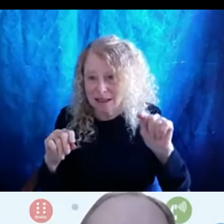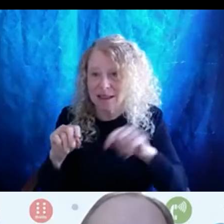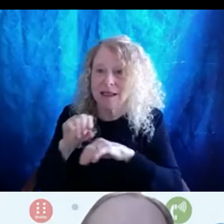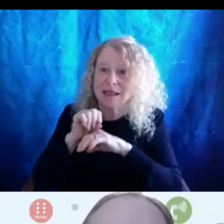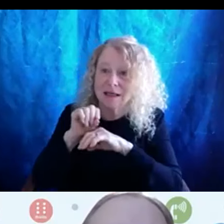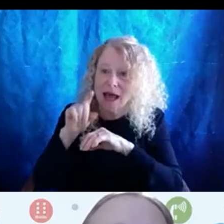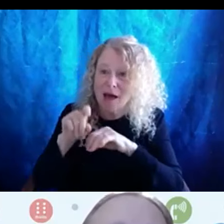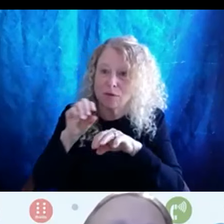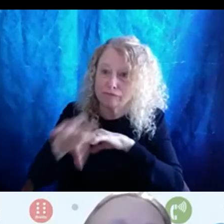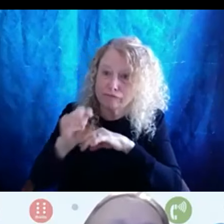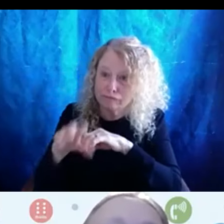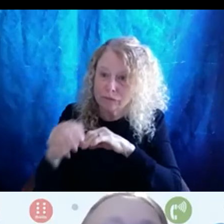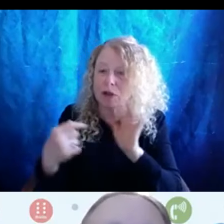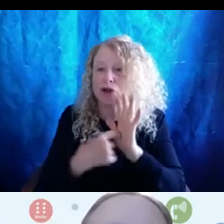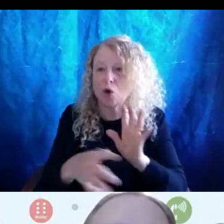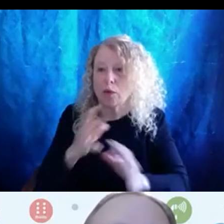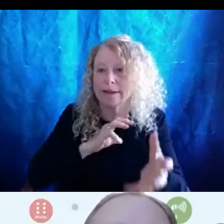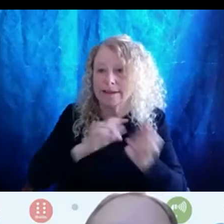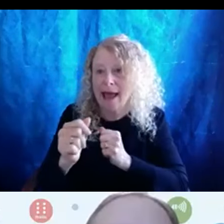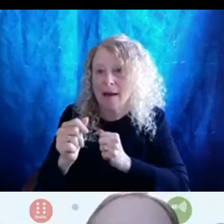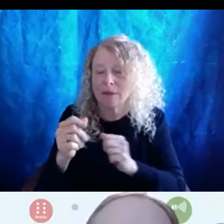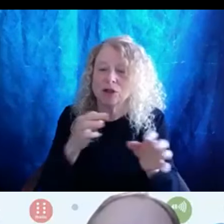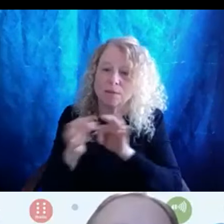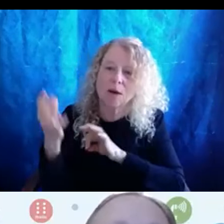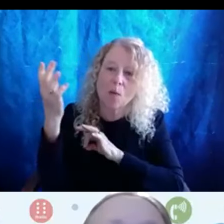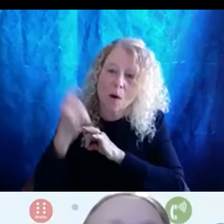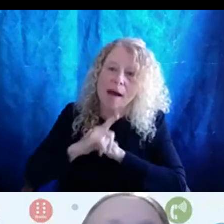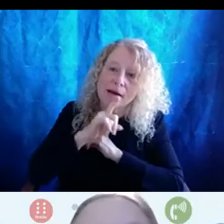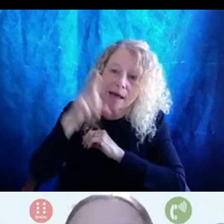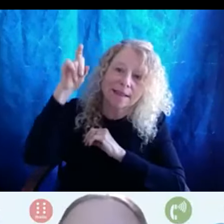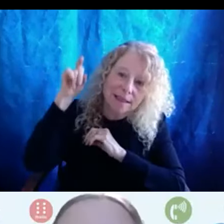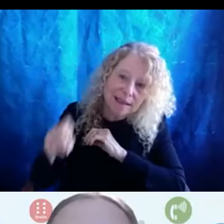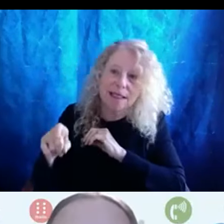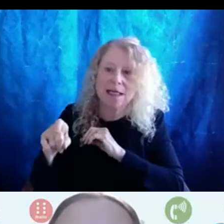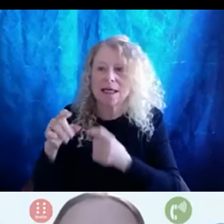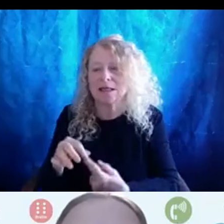and the and basically explain why I absolutely needed a special chair that